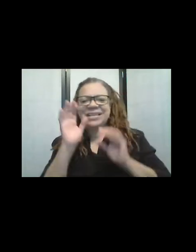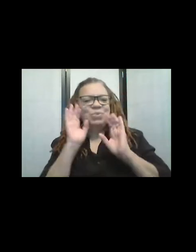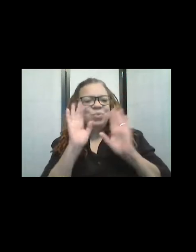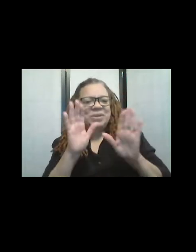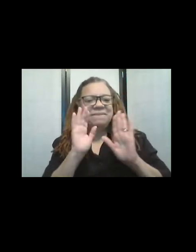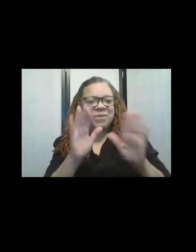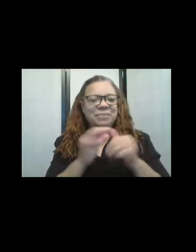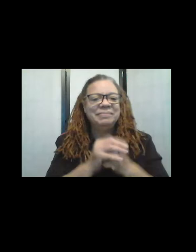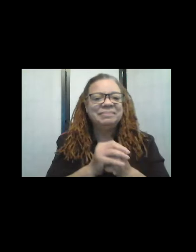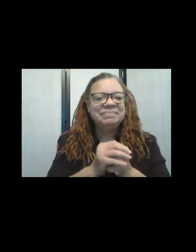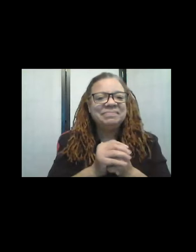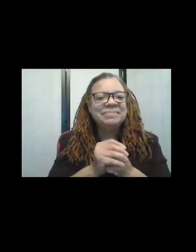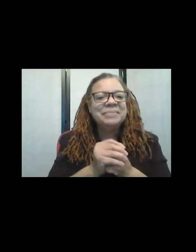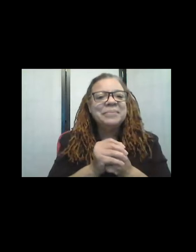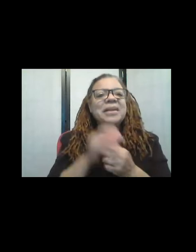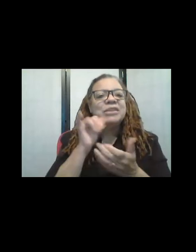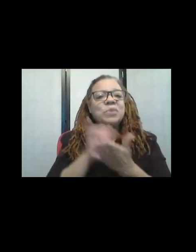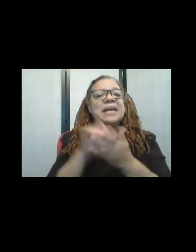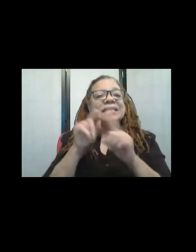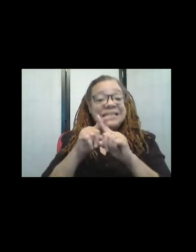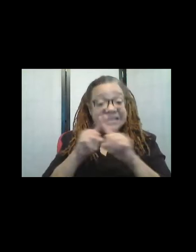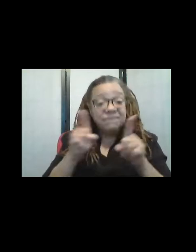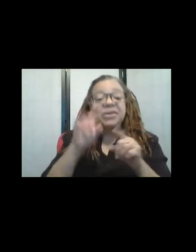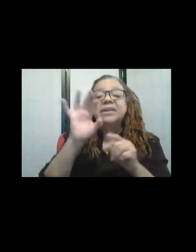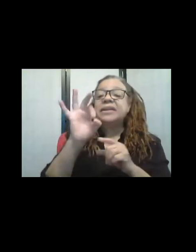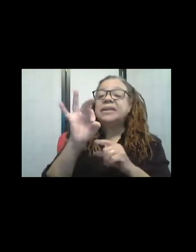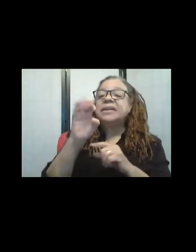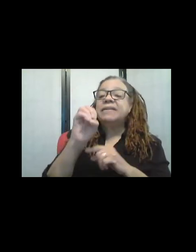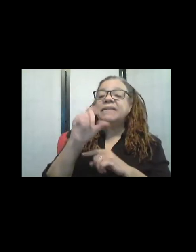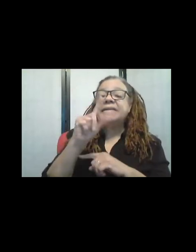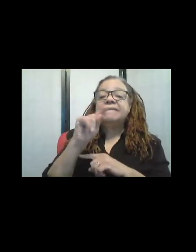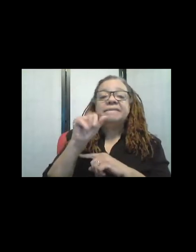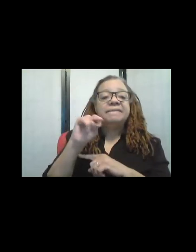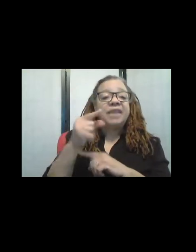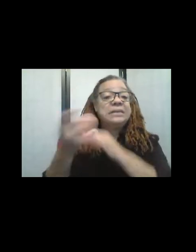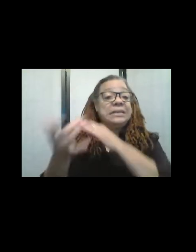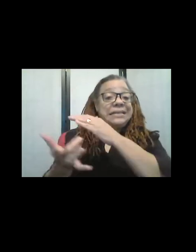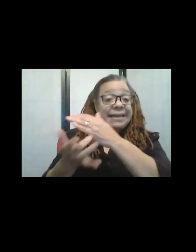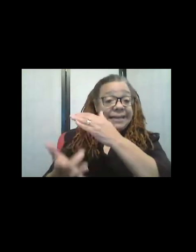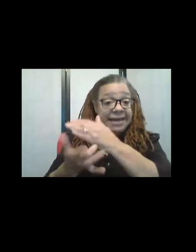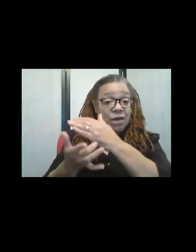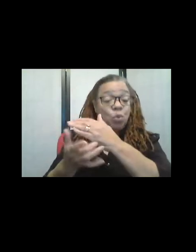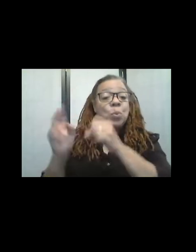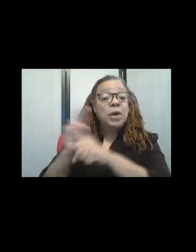So this is a different felting technique where you um use a needle, a thin needle.